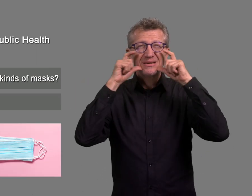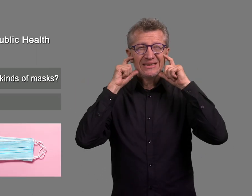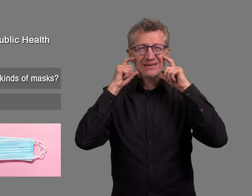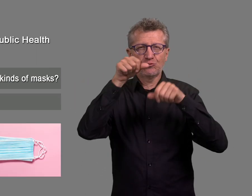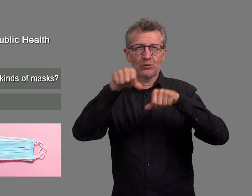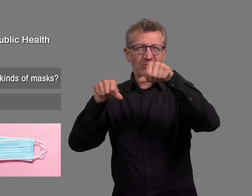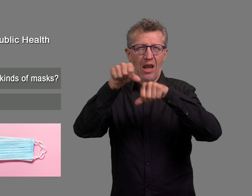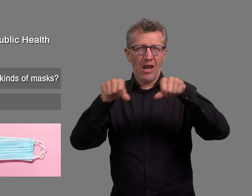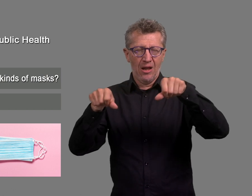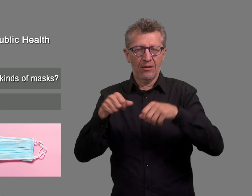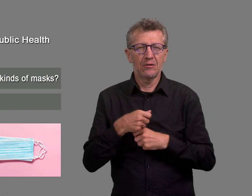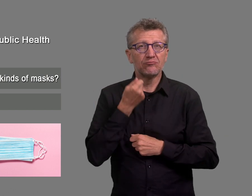Surgical masks